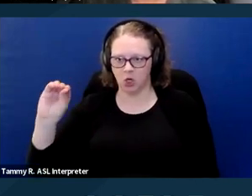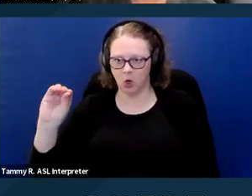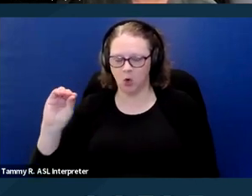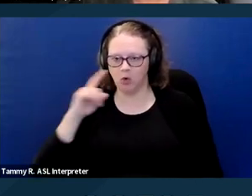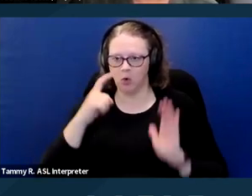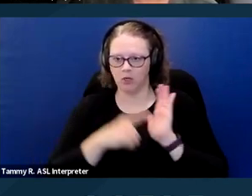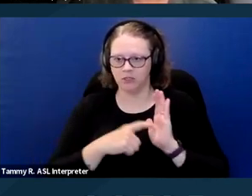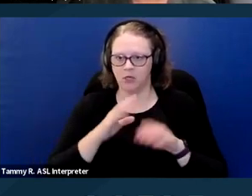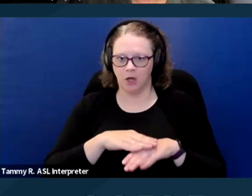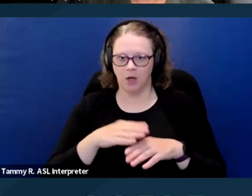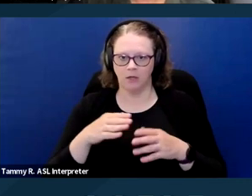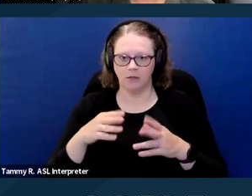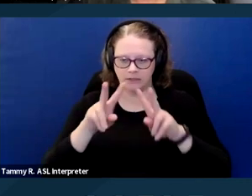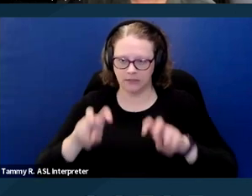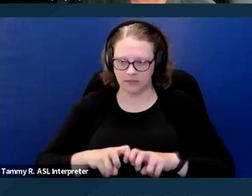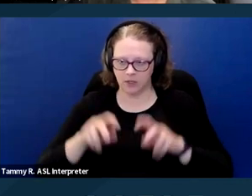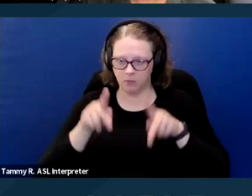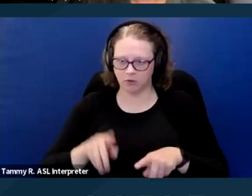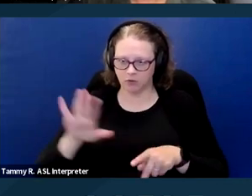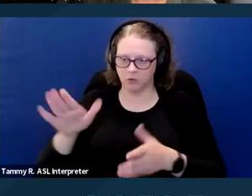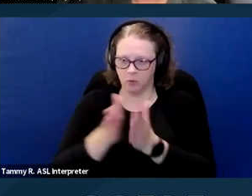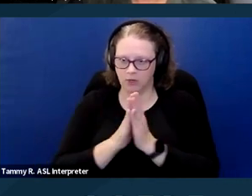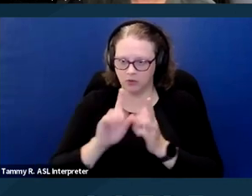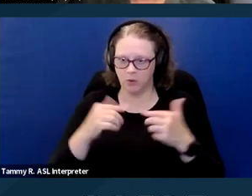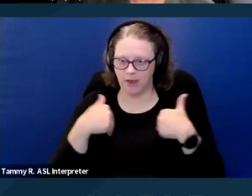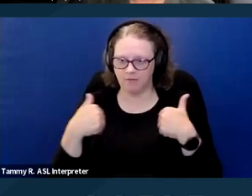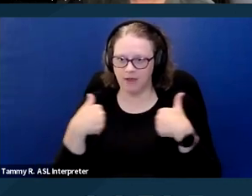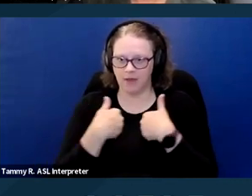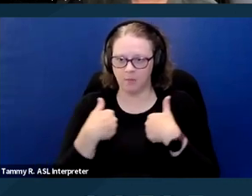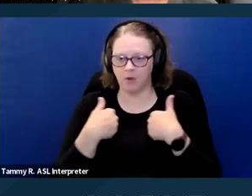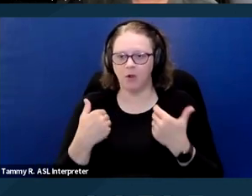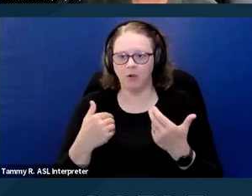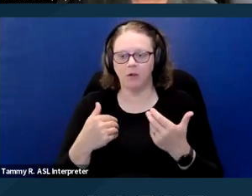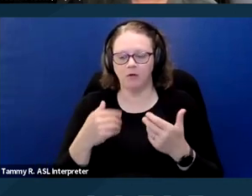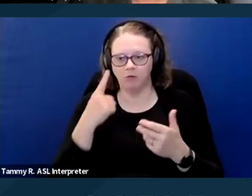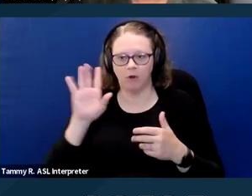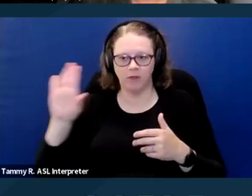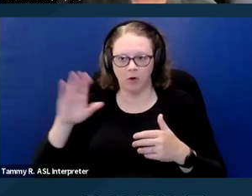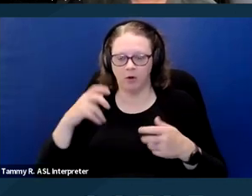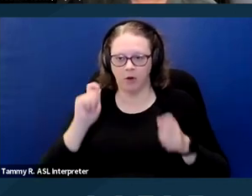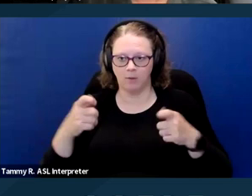request to have an animal as an accommodation. That's a very useful document